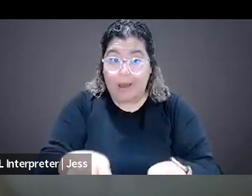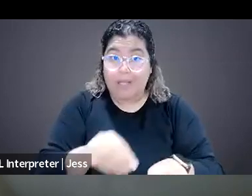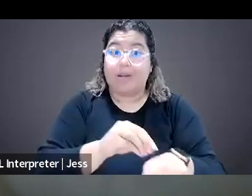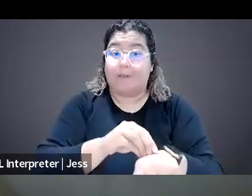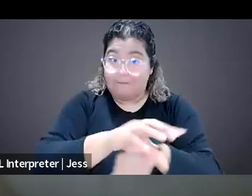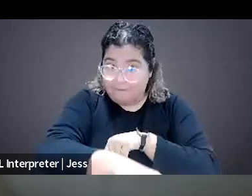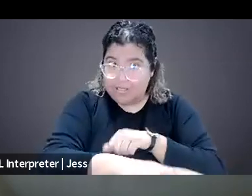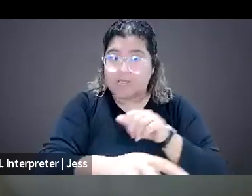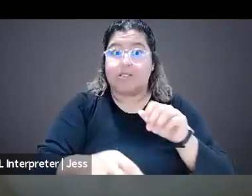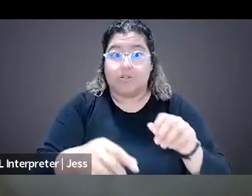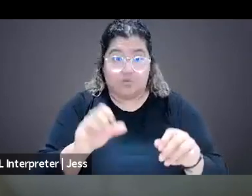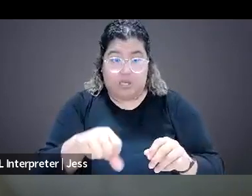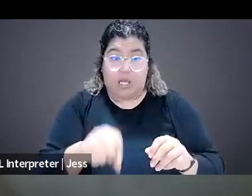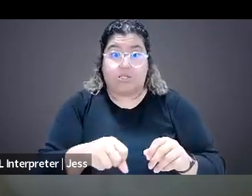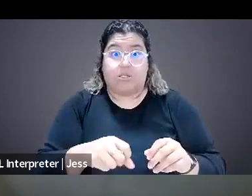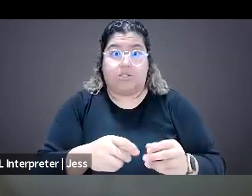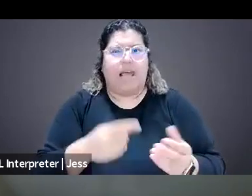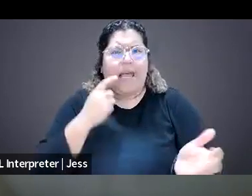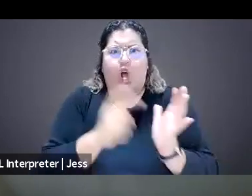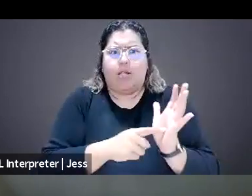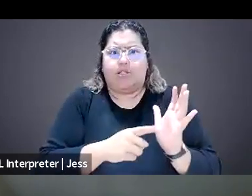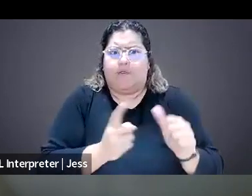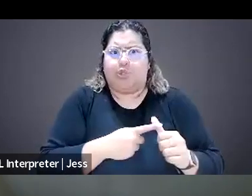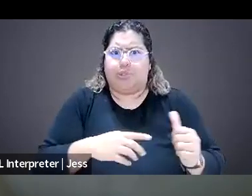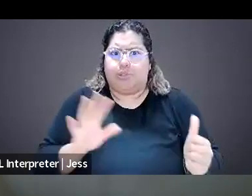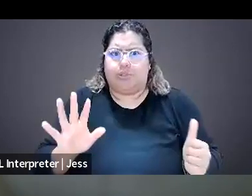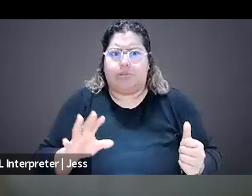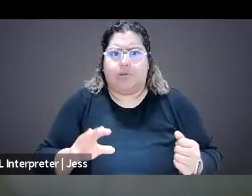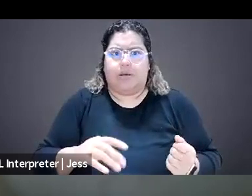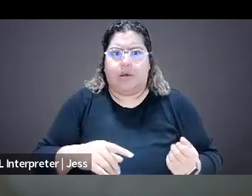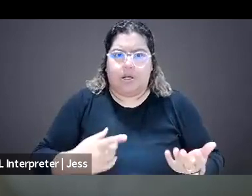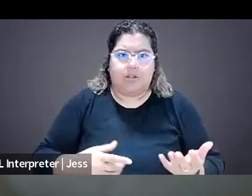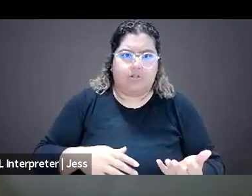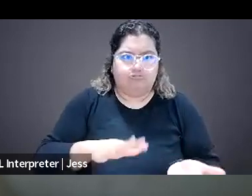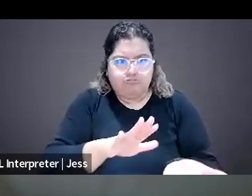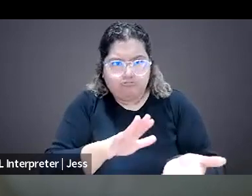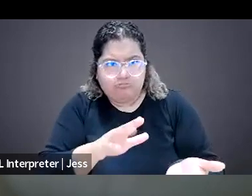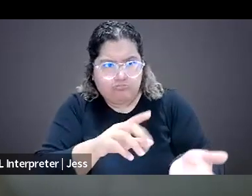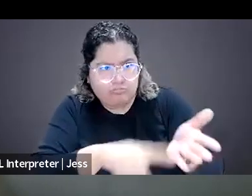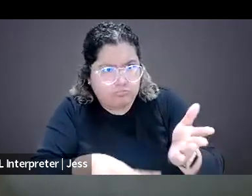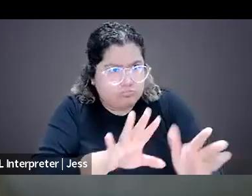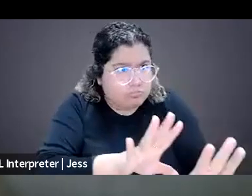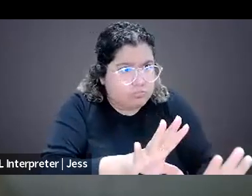just acknowledge that and then check on the individual. Make sure that you are checking on the people that you're working with.